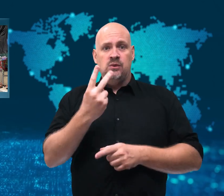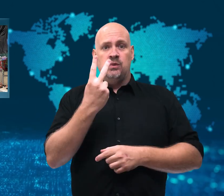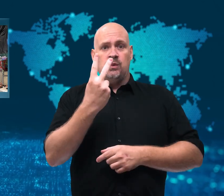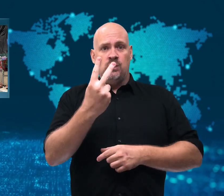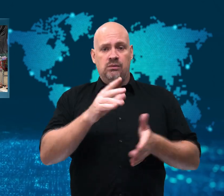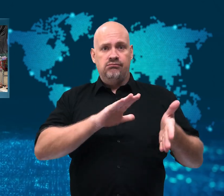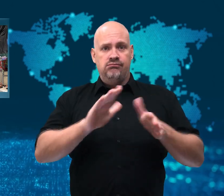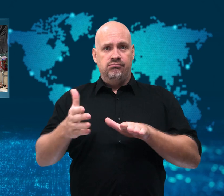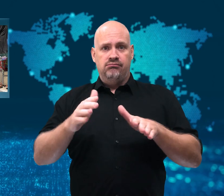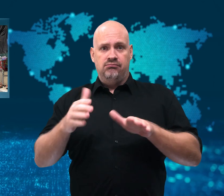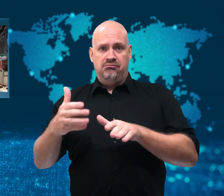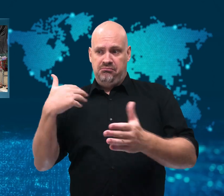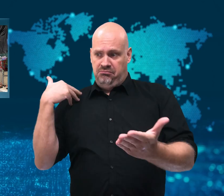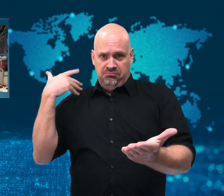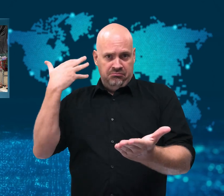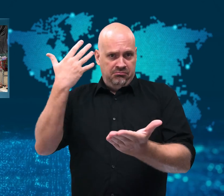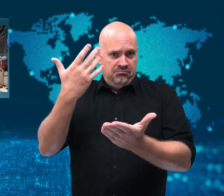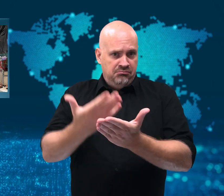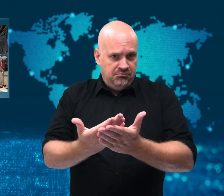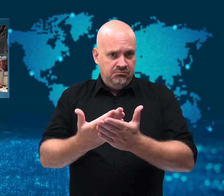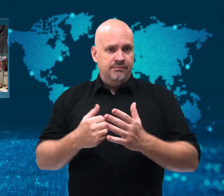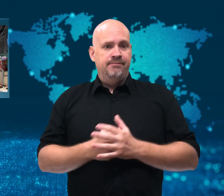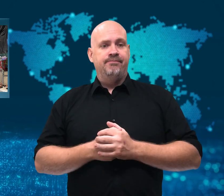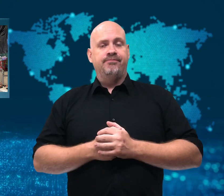In Ho Chi Minh City,